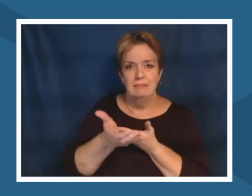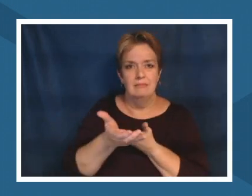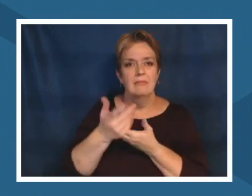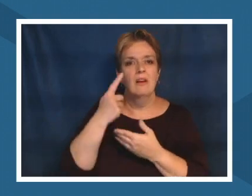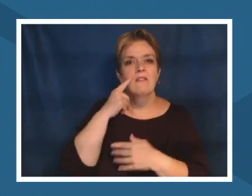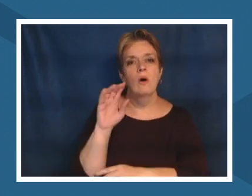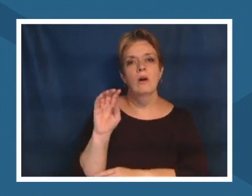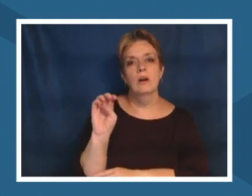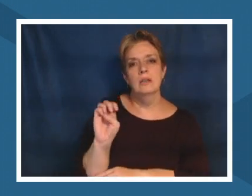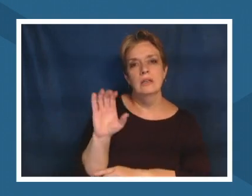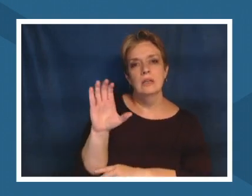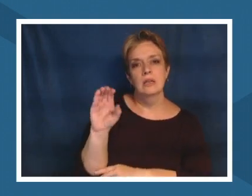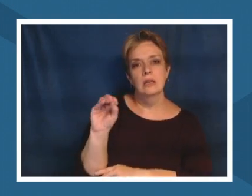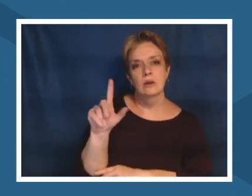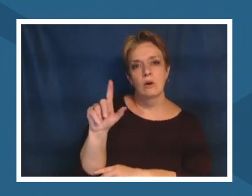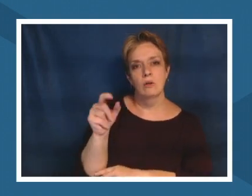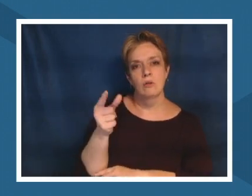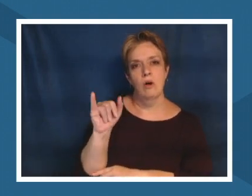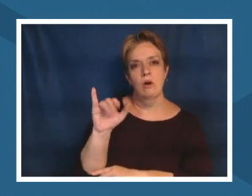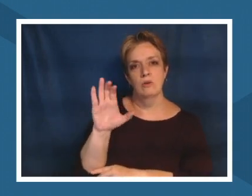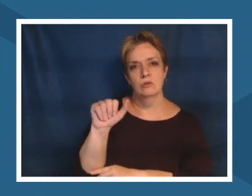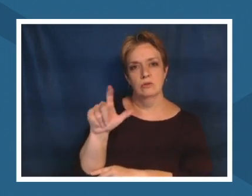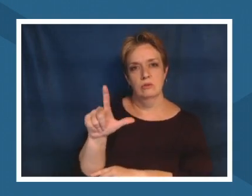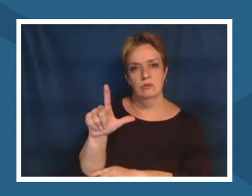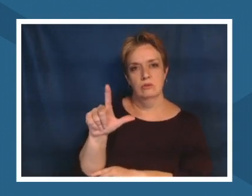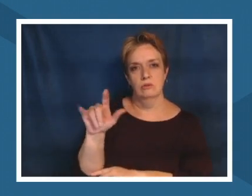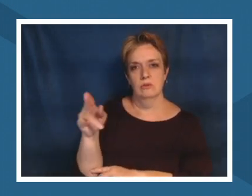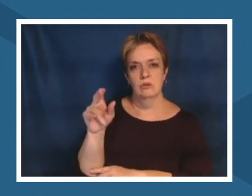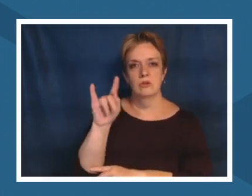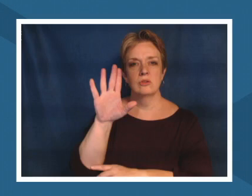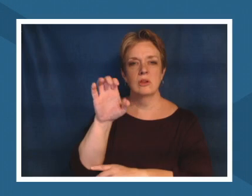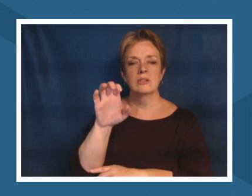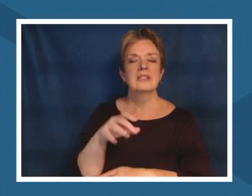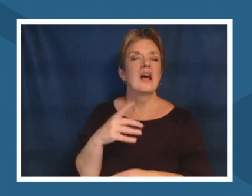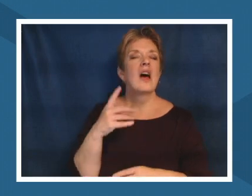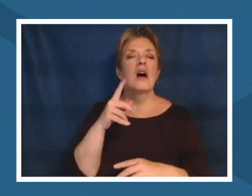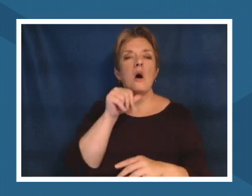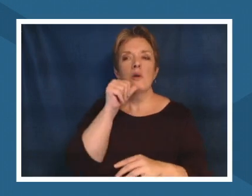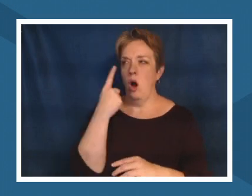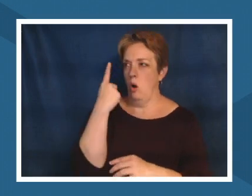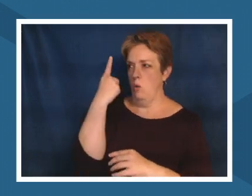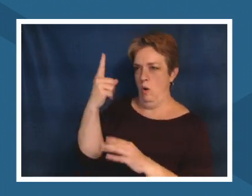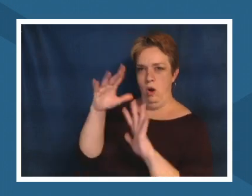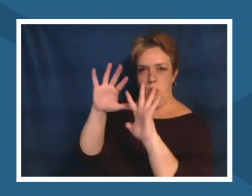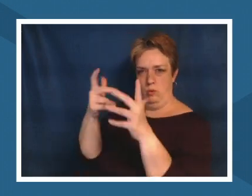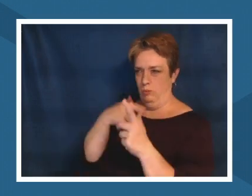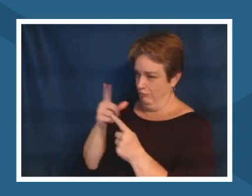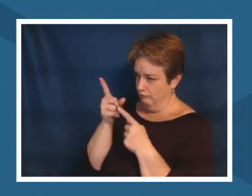one population that has done this like